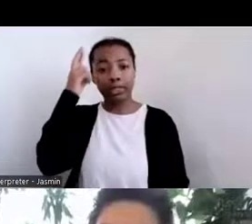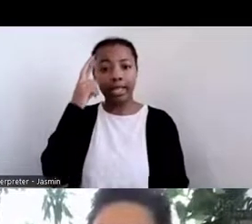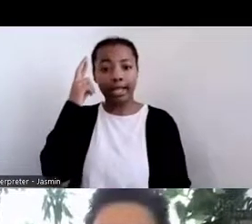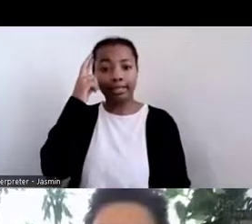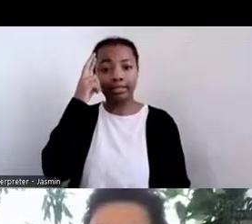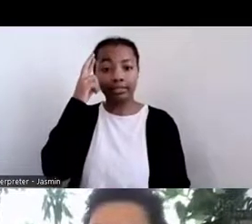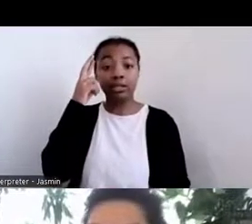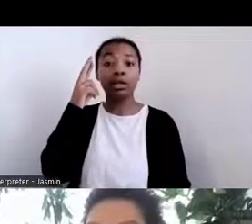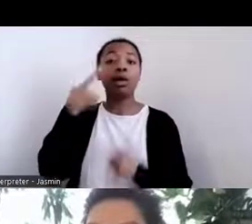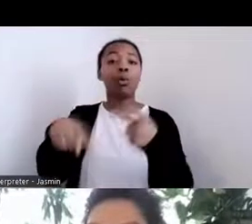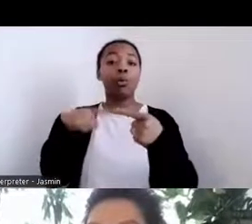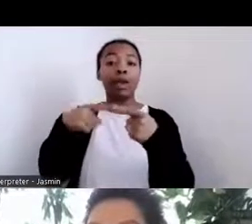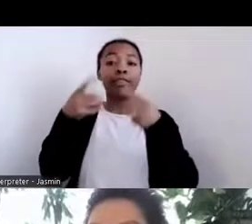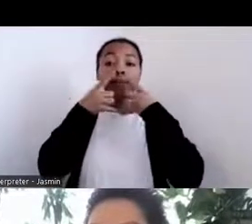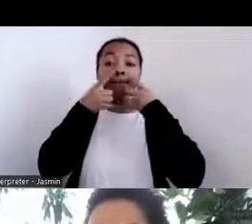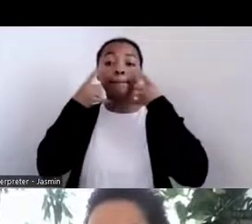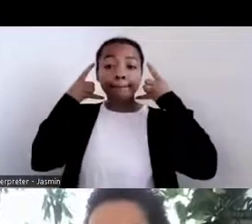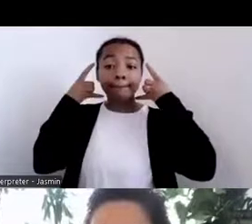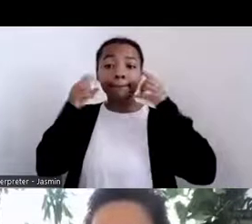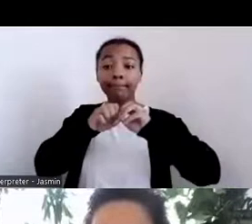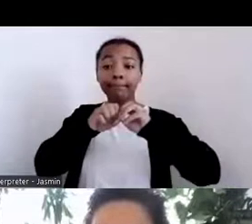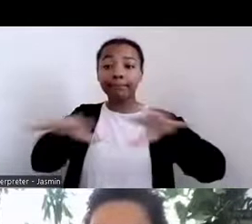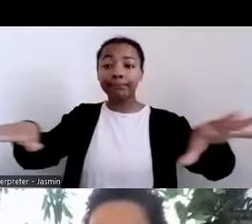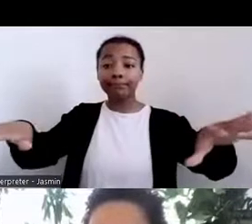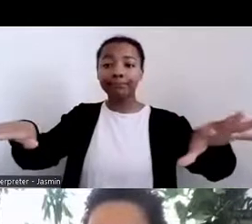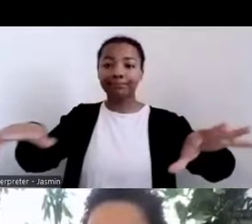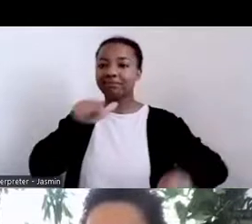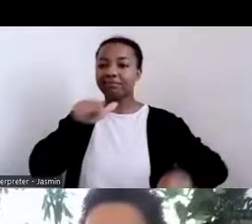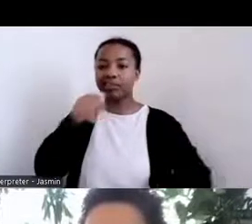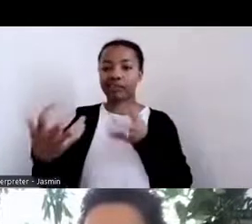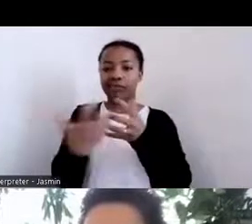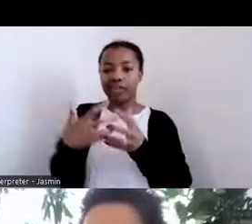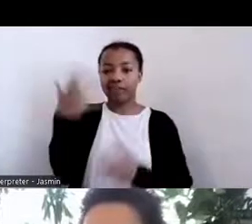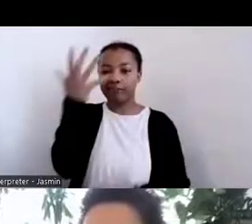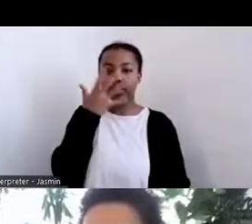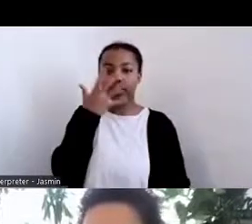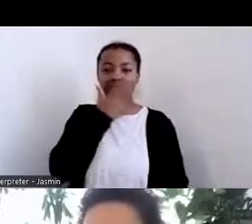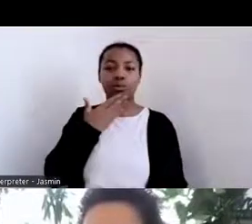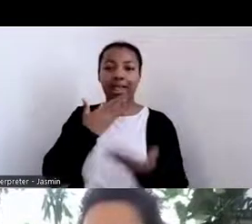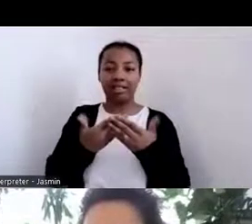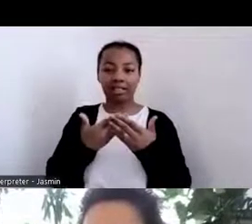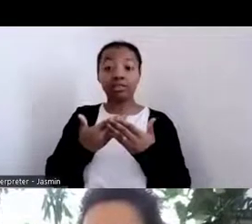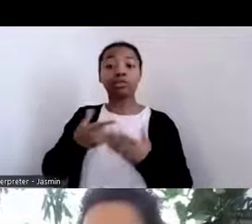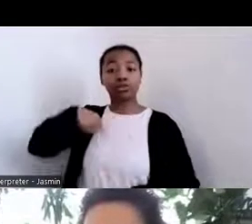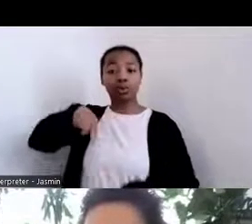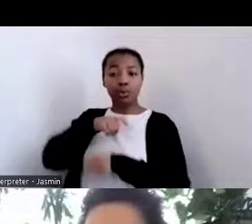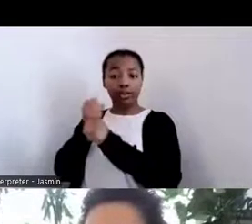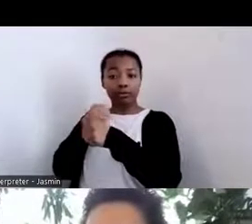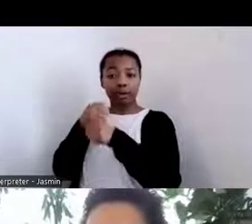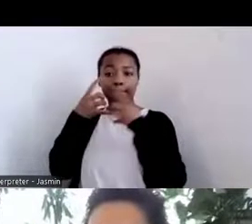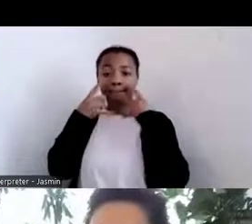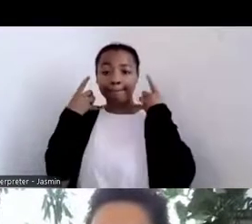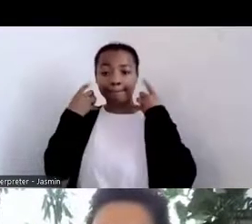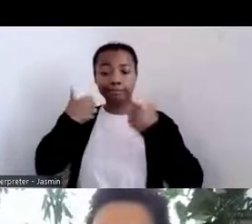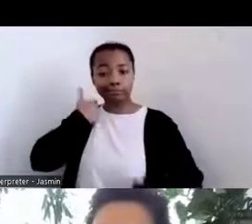our faces, so we had to create our own masks. We had to be able to establish a method of process. And early on we bought sewing machines.